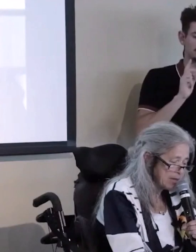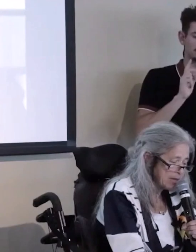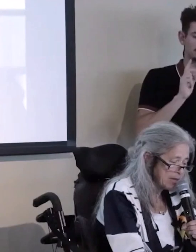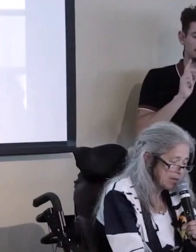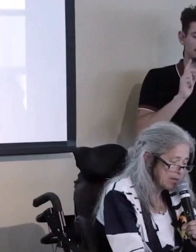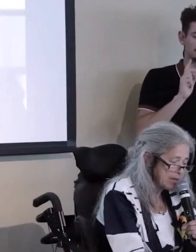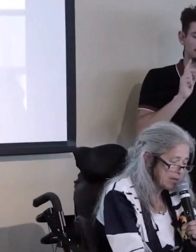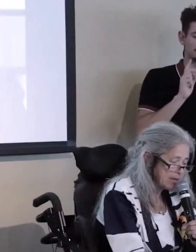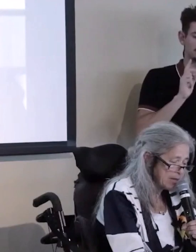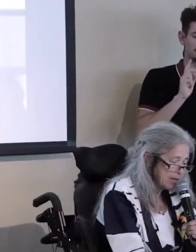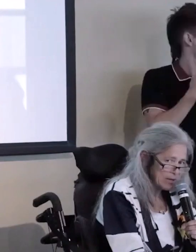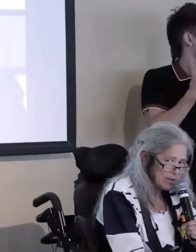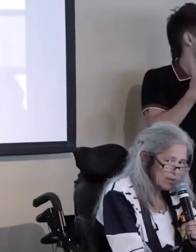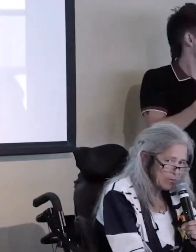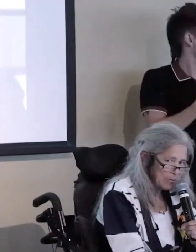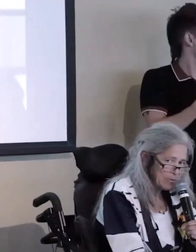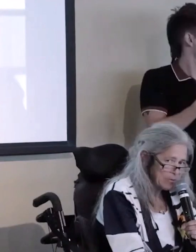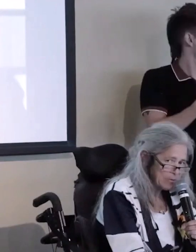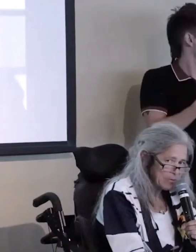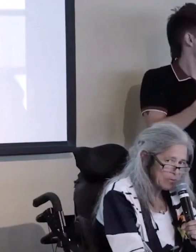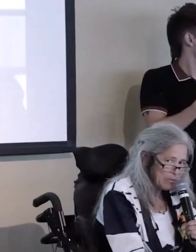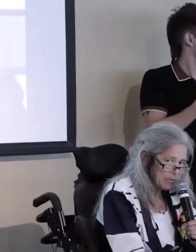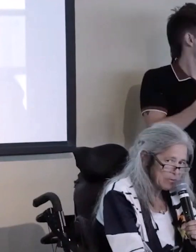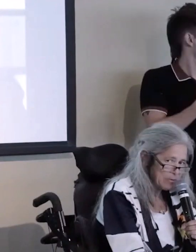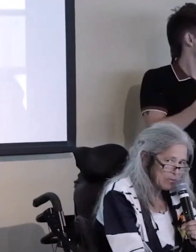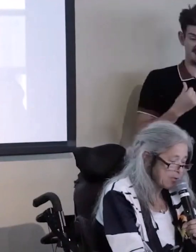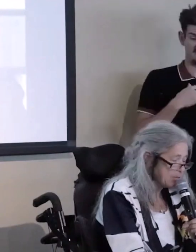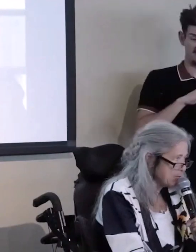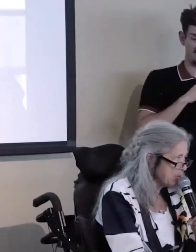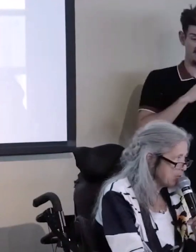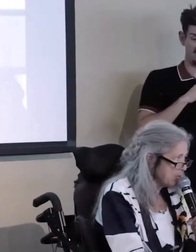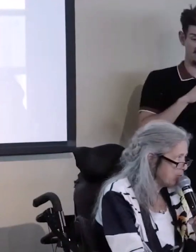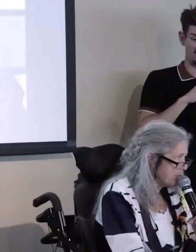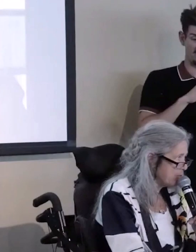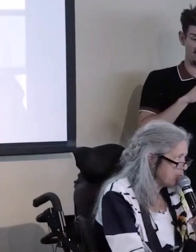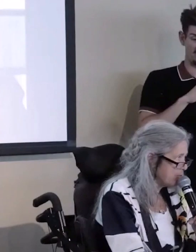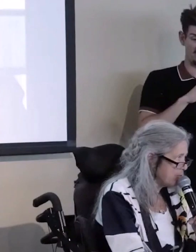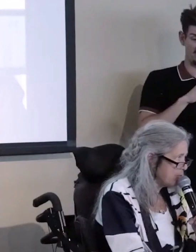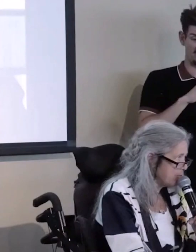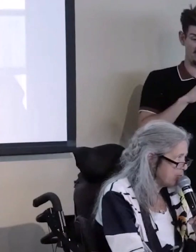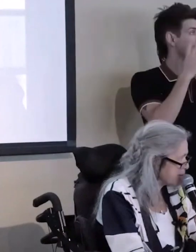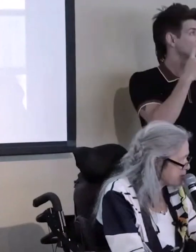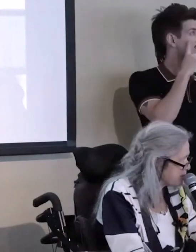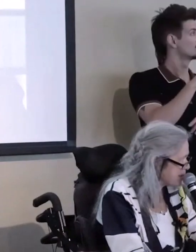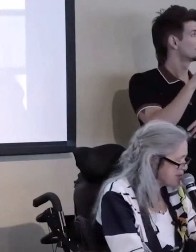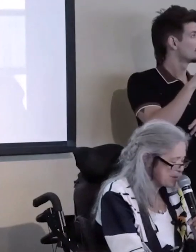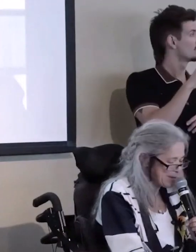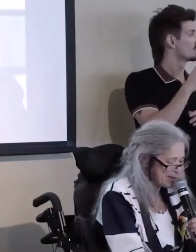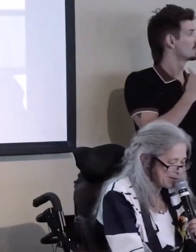we learned today that she was one of the... Uhm... Professors of our development dir... Our new development director...